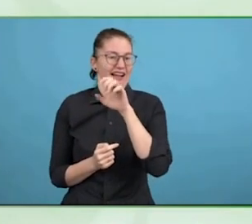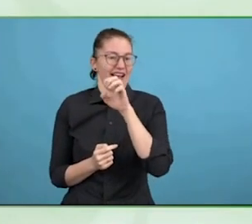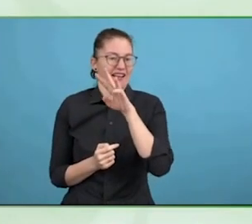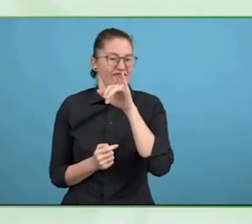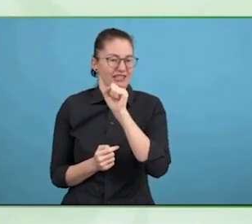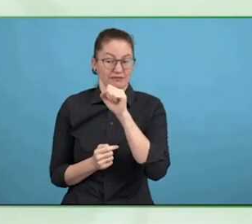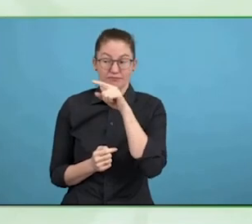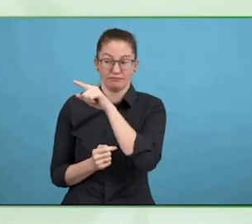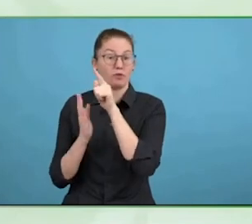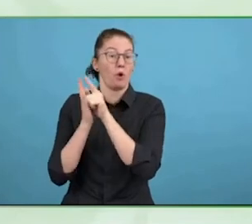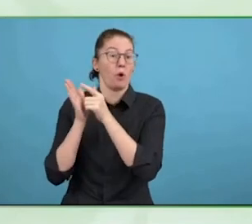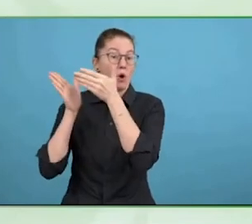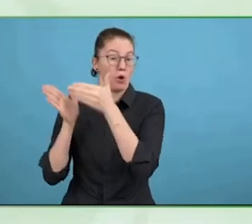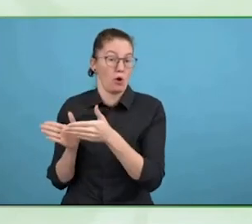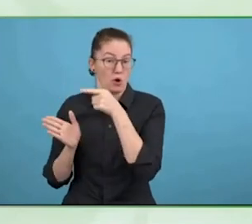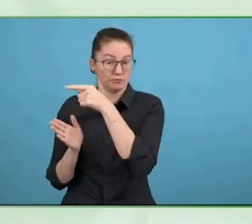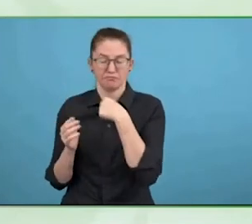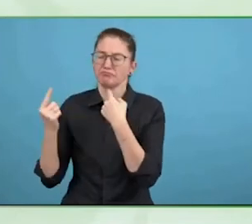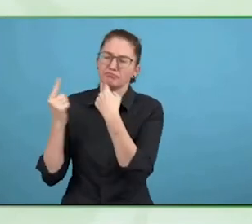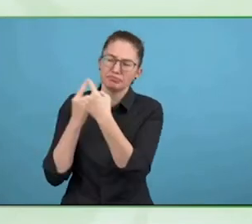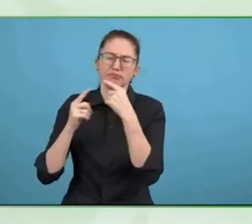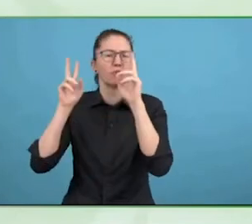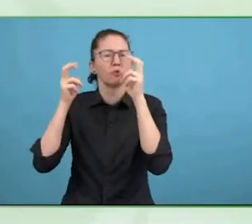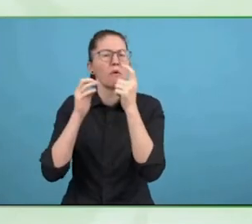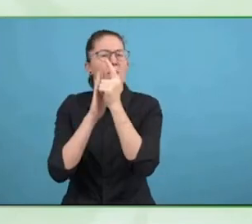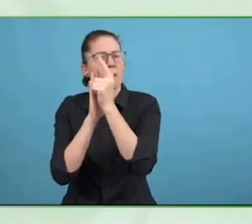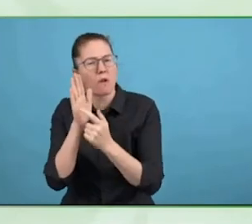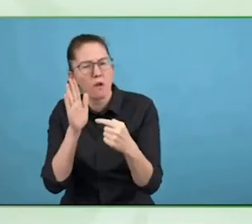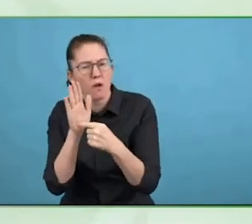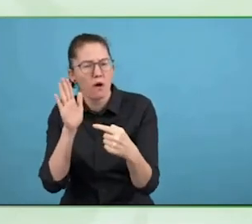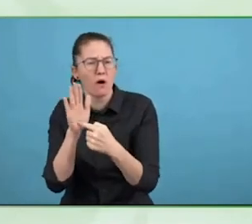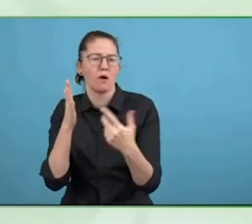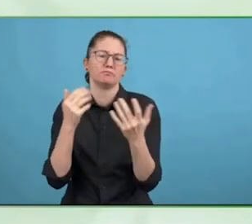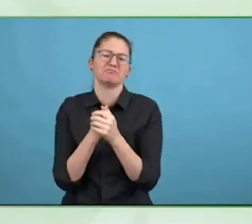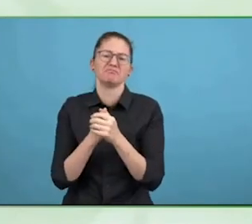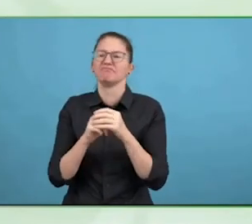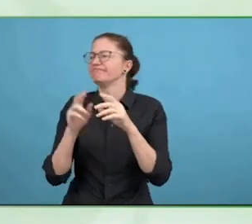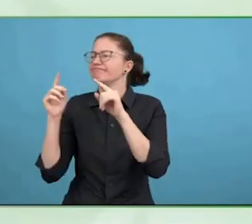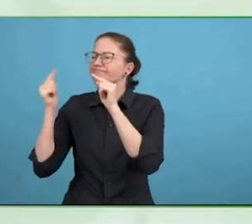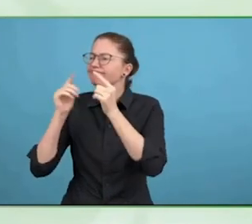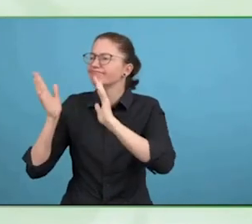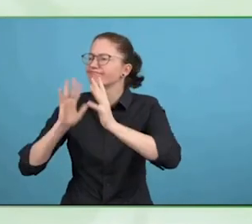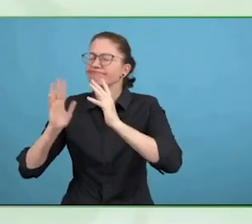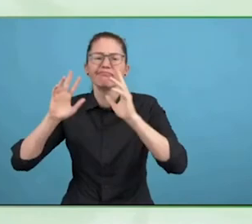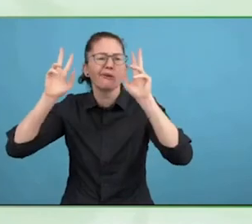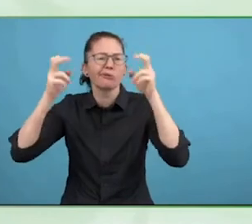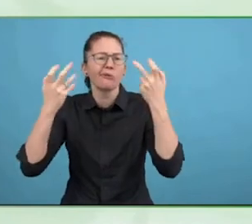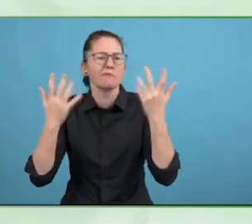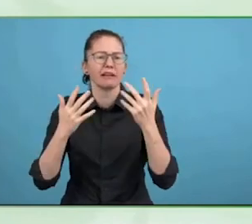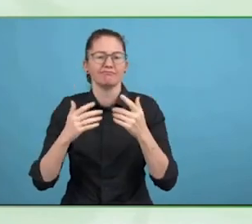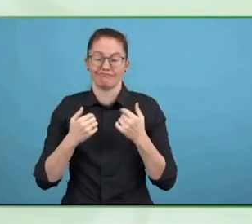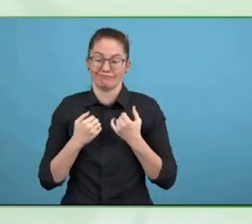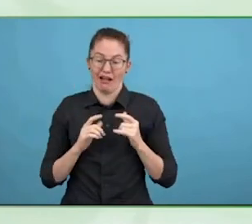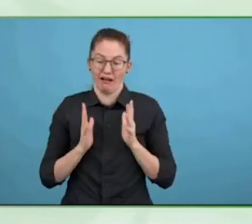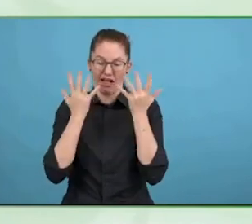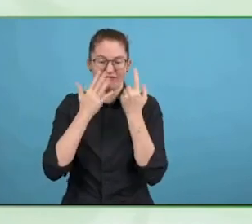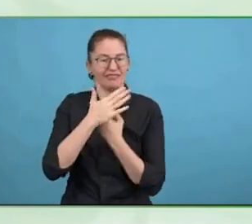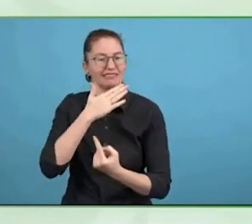Good morning, I'm in my mid 20s, very handsome, jet black hair, it would be a lie.